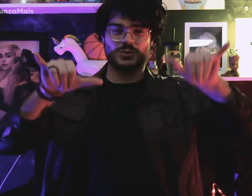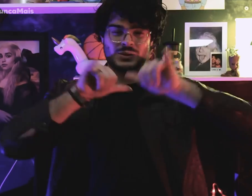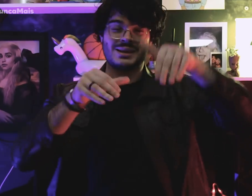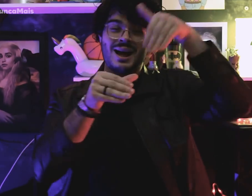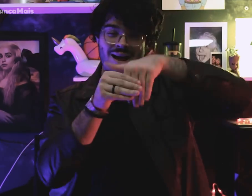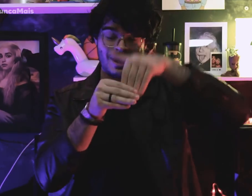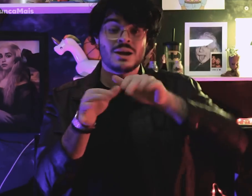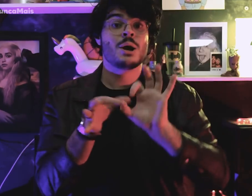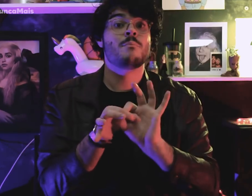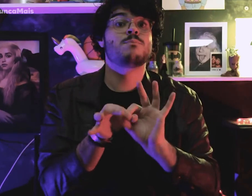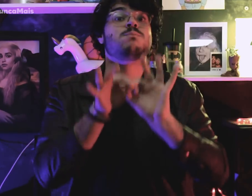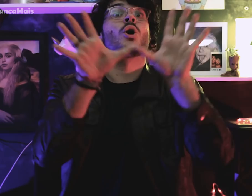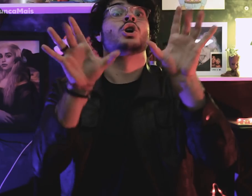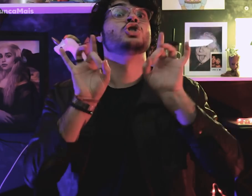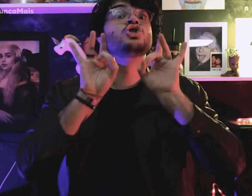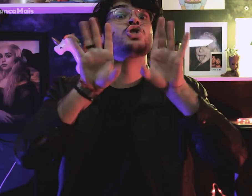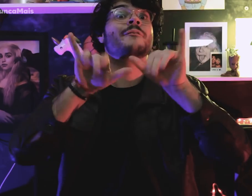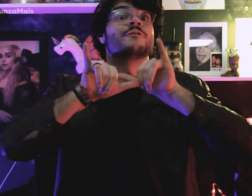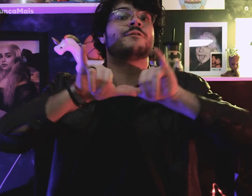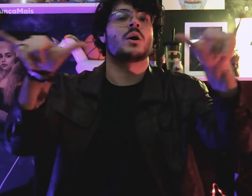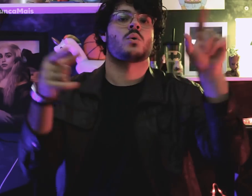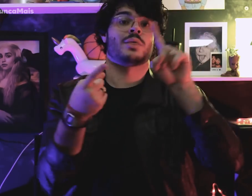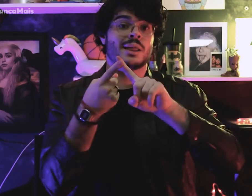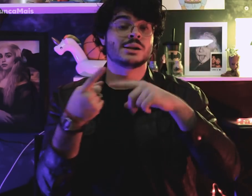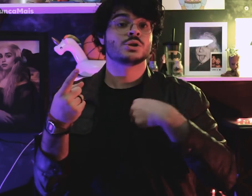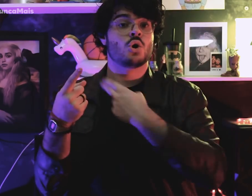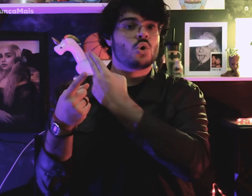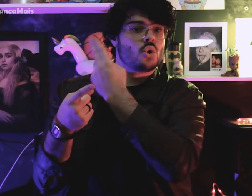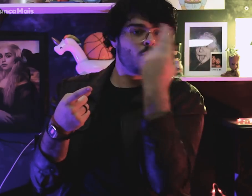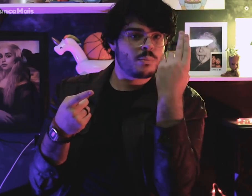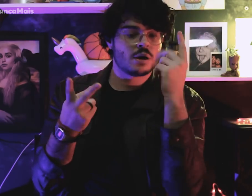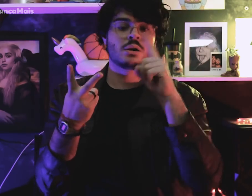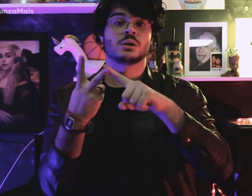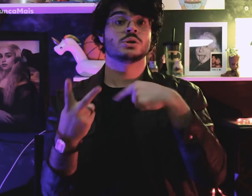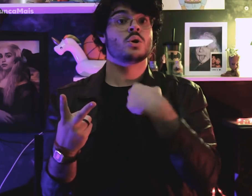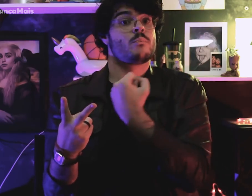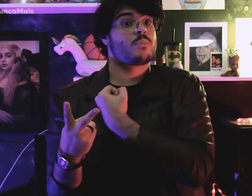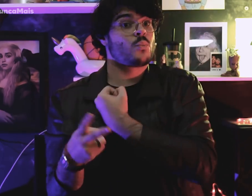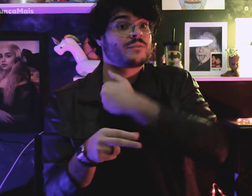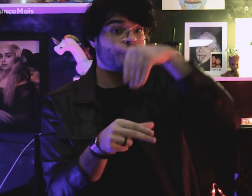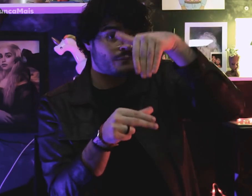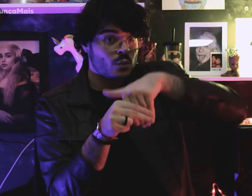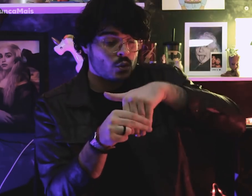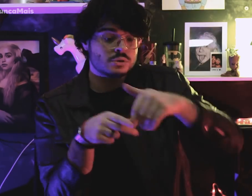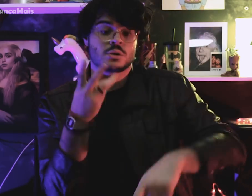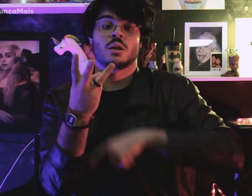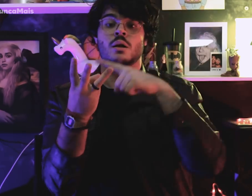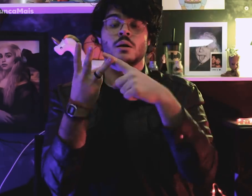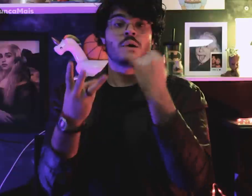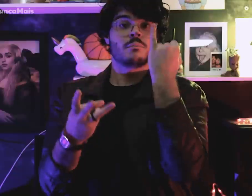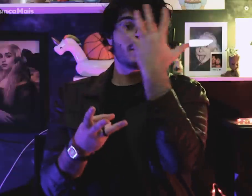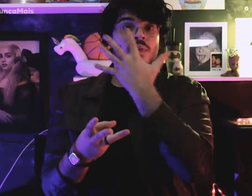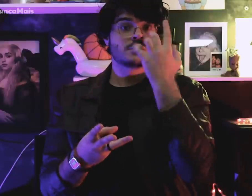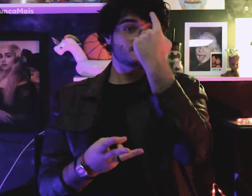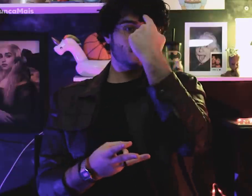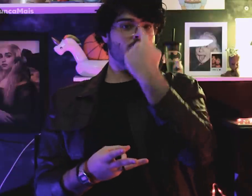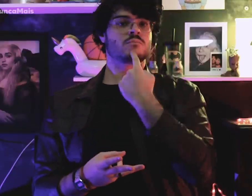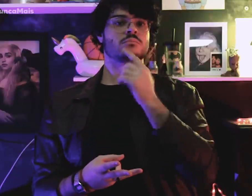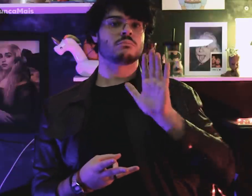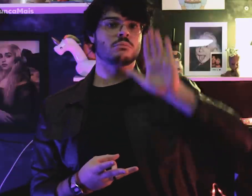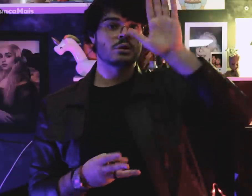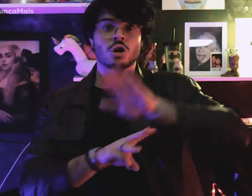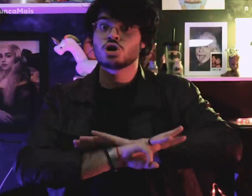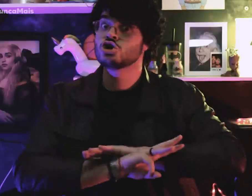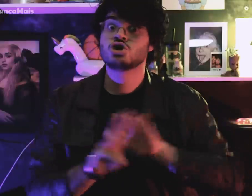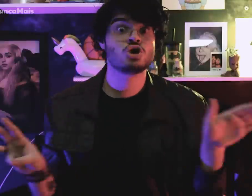Seria permitido apenas a divulgação de nome, número, perfil do candidato.